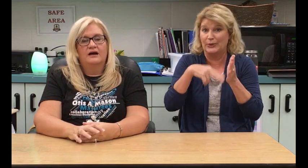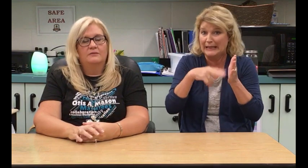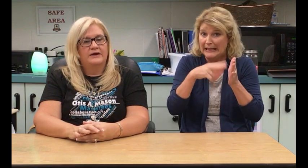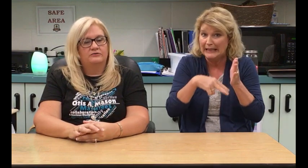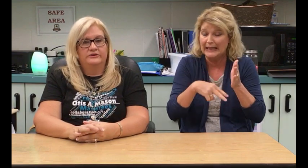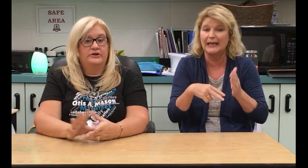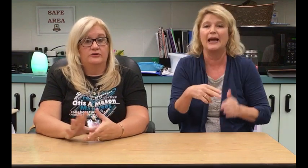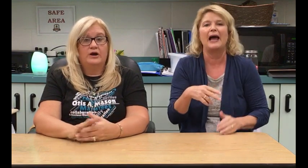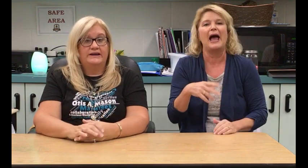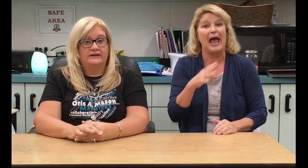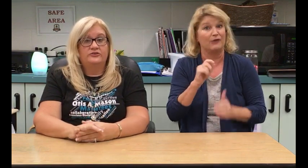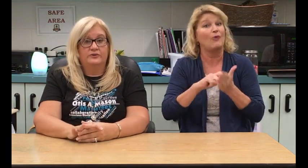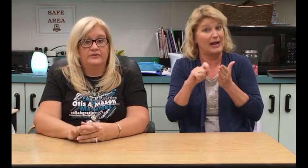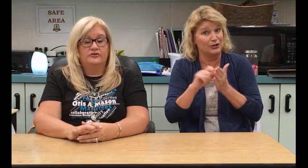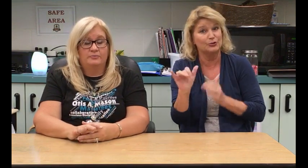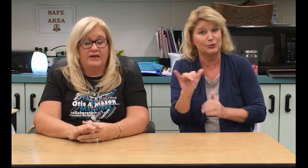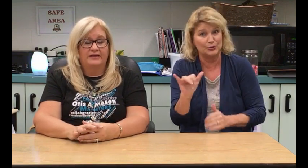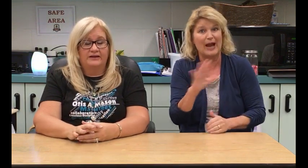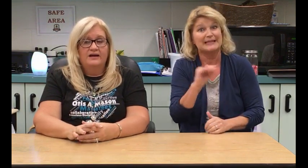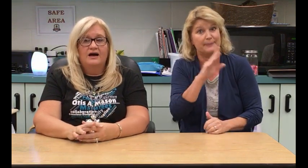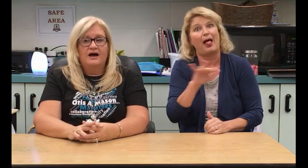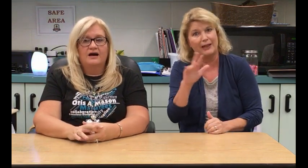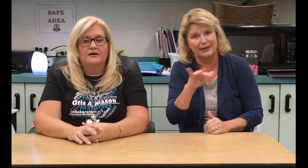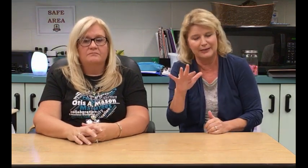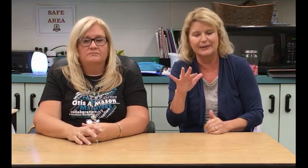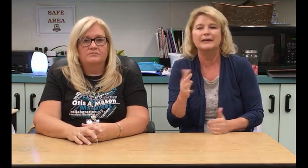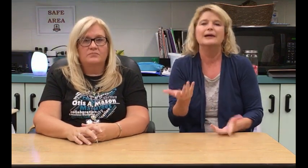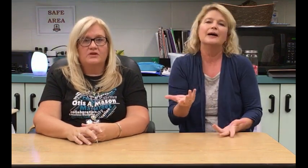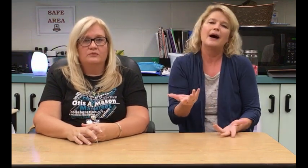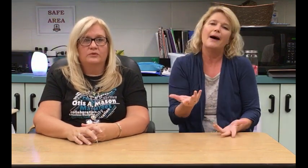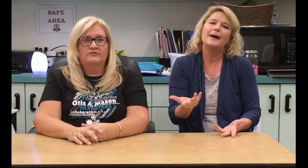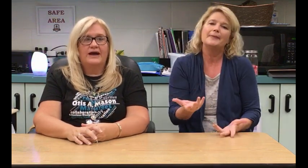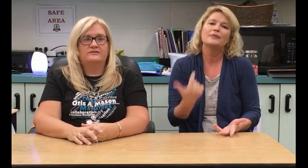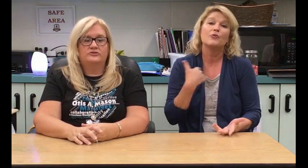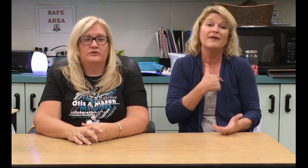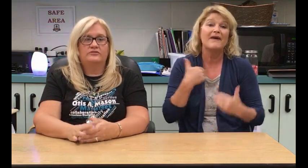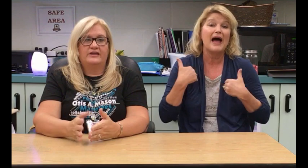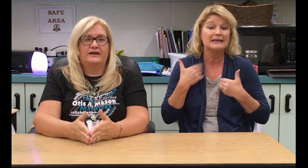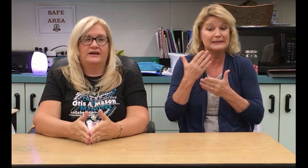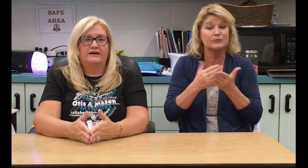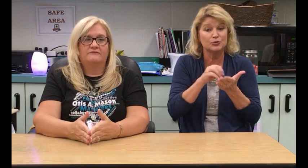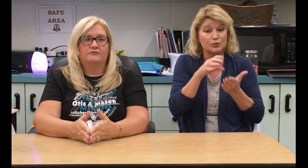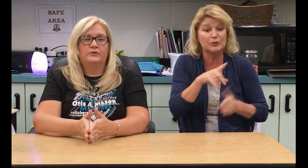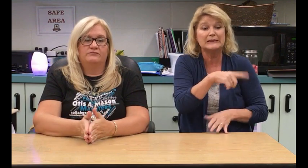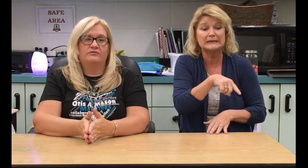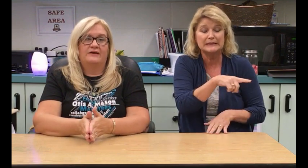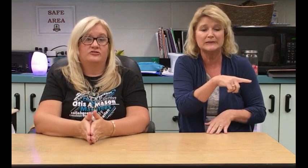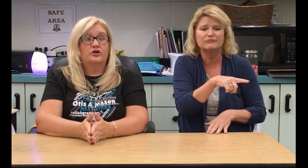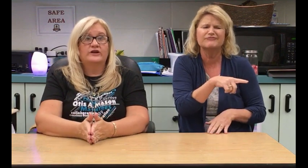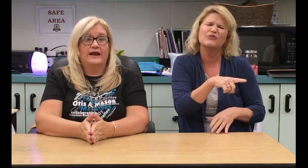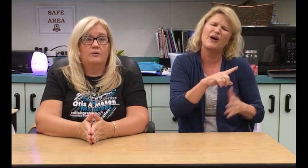and writing, too, and their spelling. We've had students that have started out with us